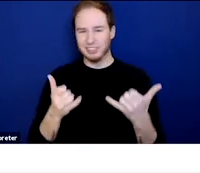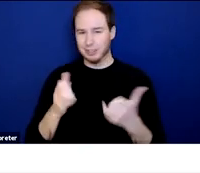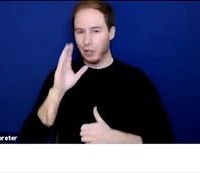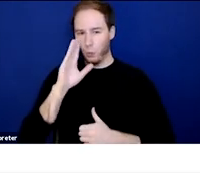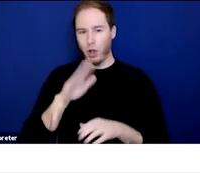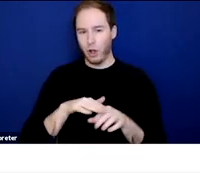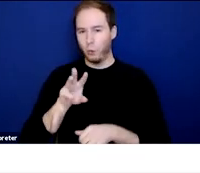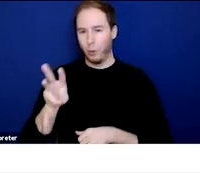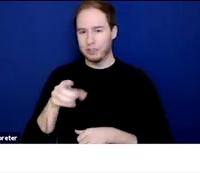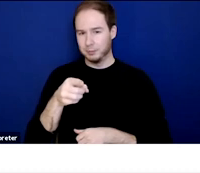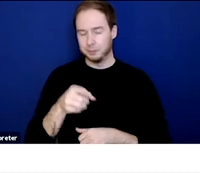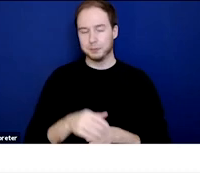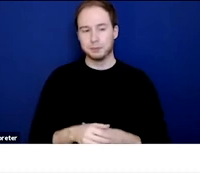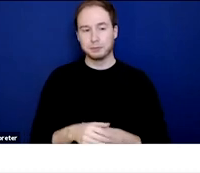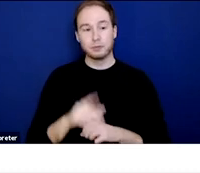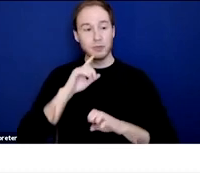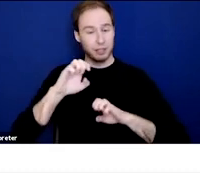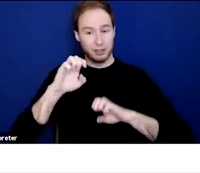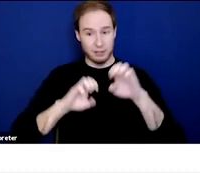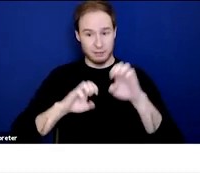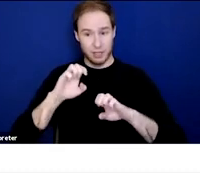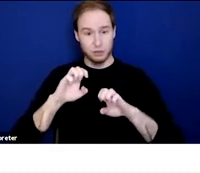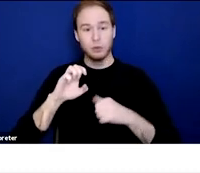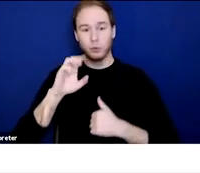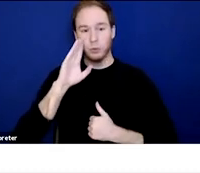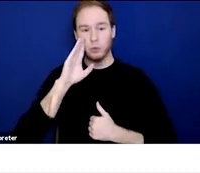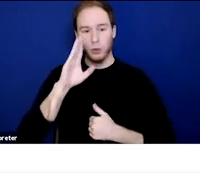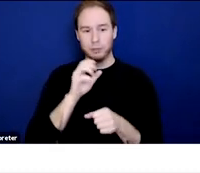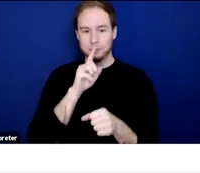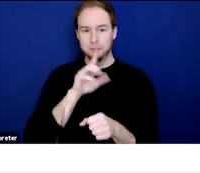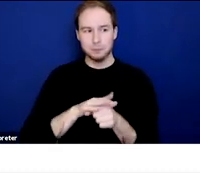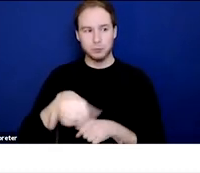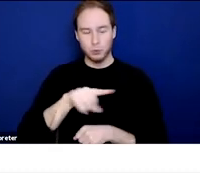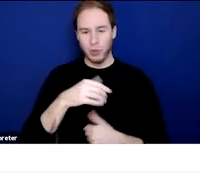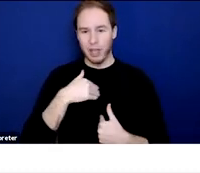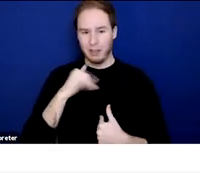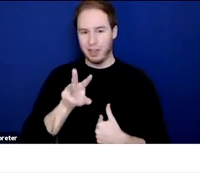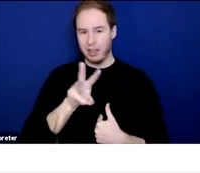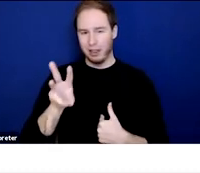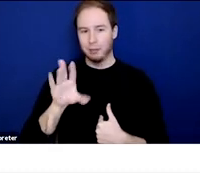We also will have an evaluation. We'll make sure that you get the link for that at the end of the webinar.